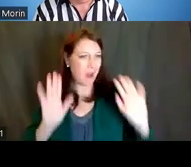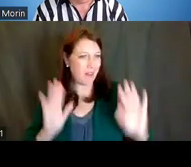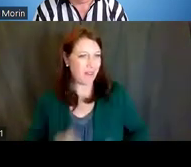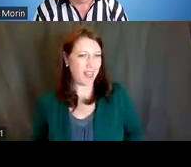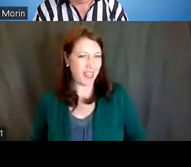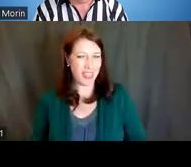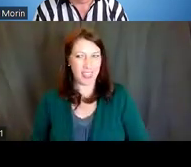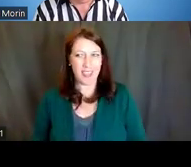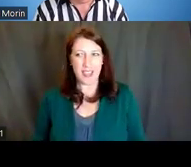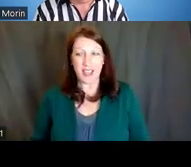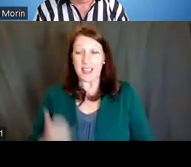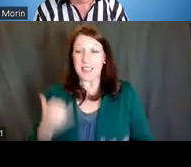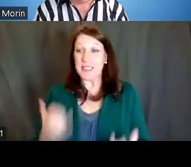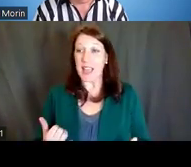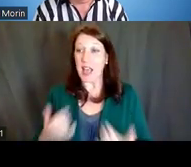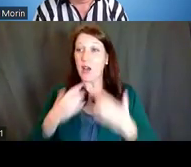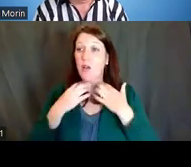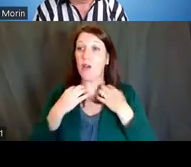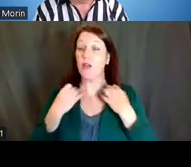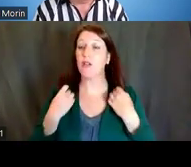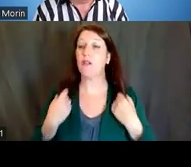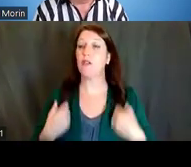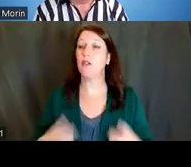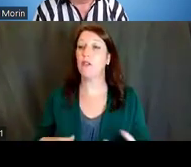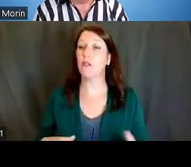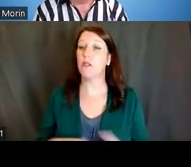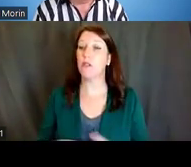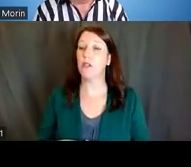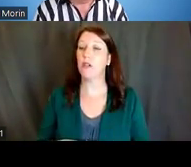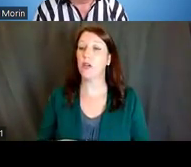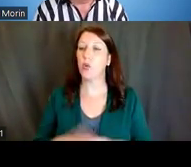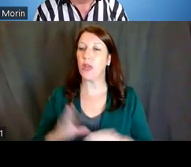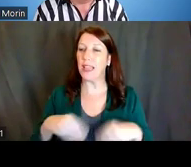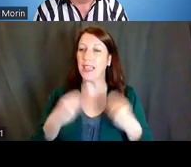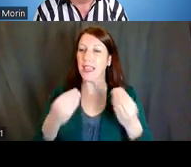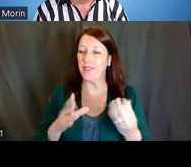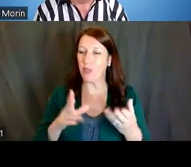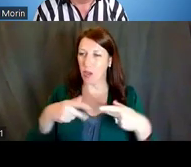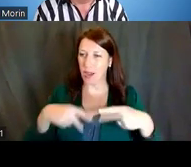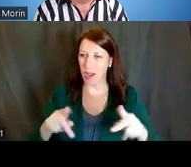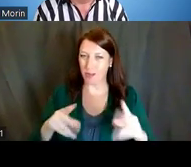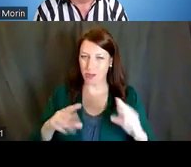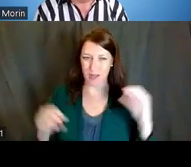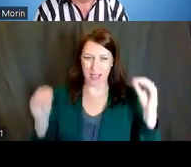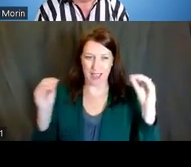because at this time we're going to take -- give you an opportunity to add more questions,